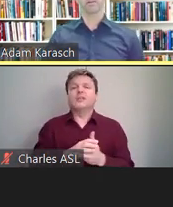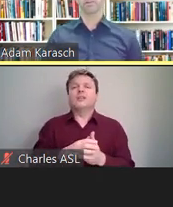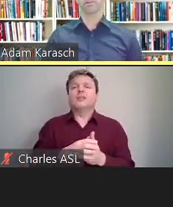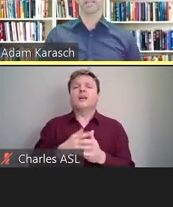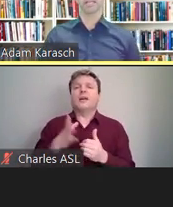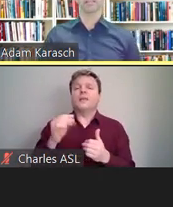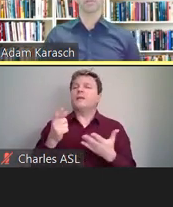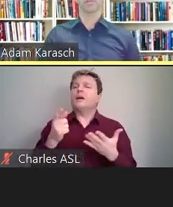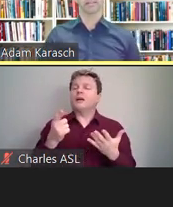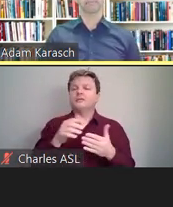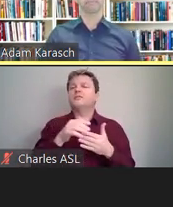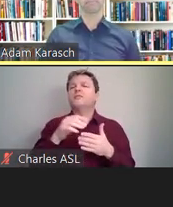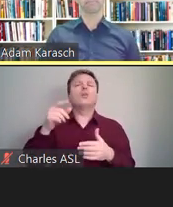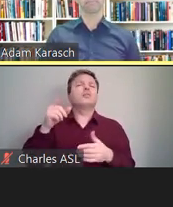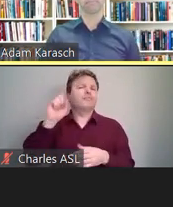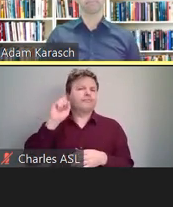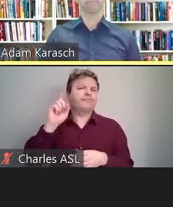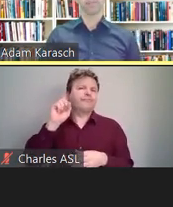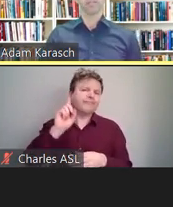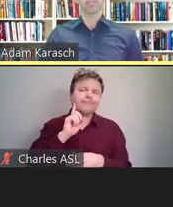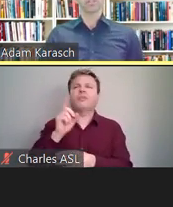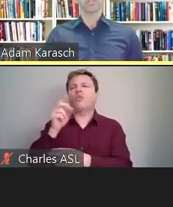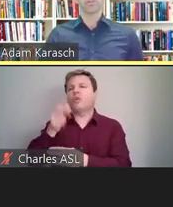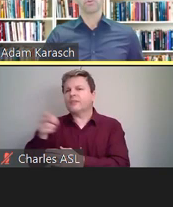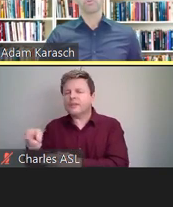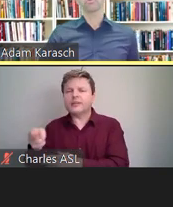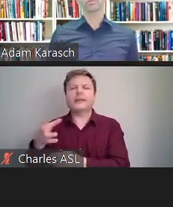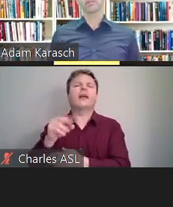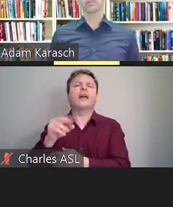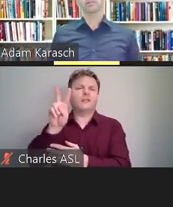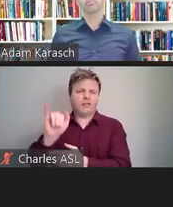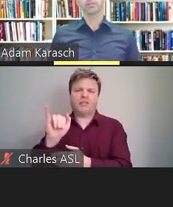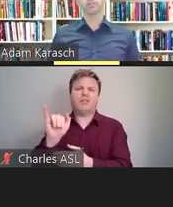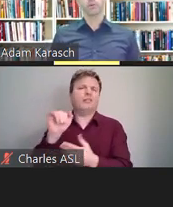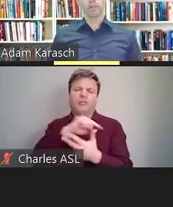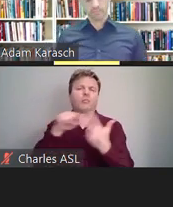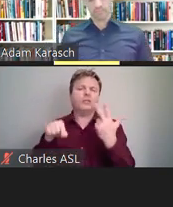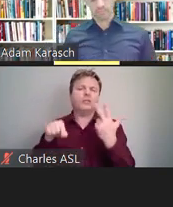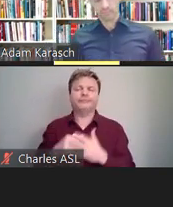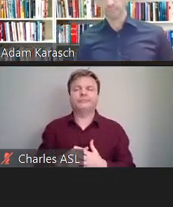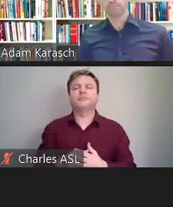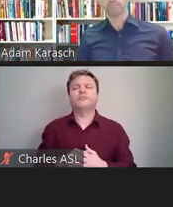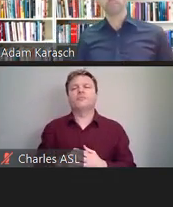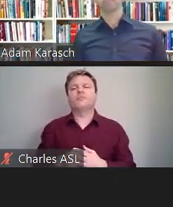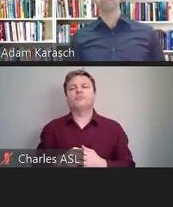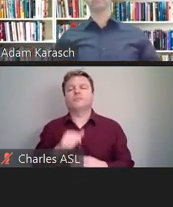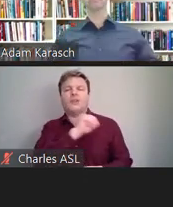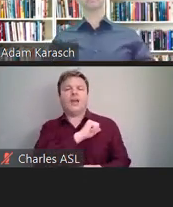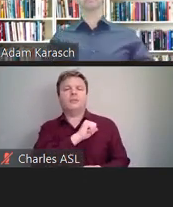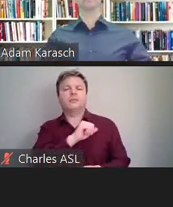of hearing, and the blind. So, yeah, please, go on. Yeah, let me just jump in here for one second.